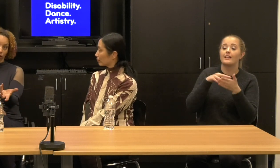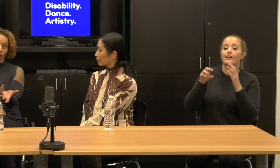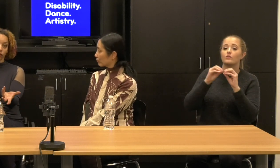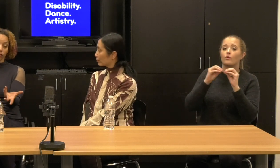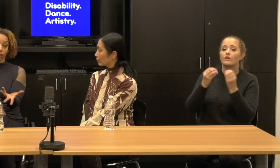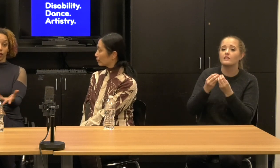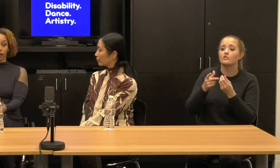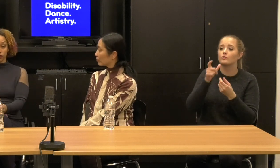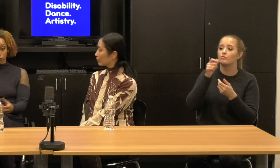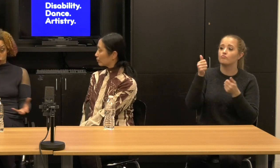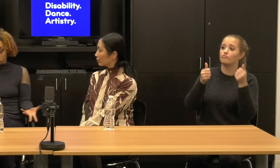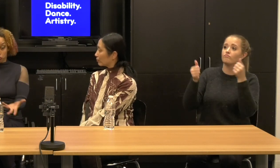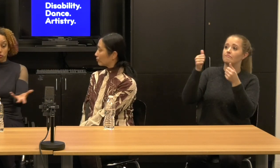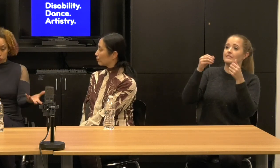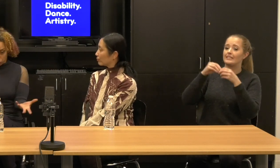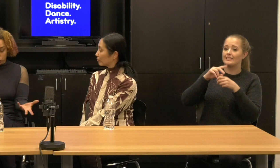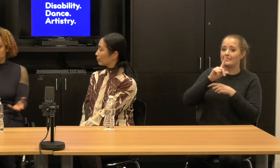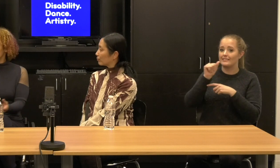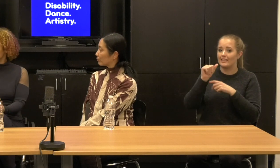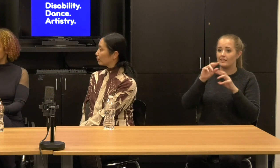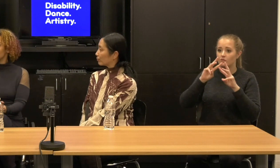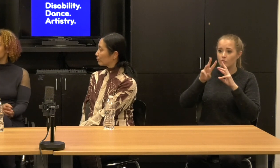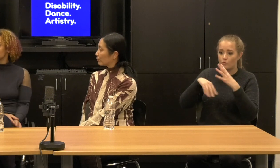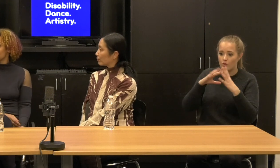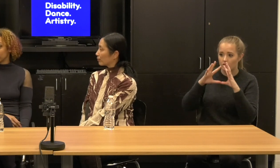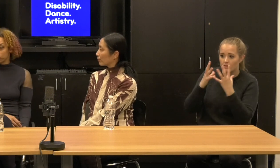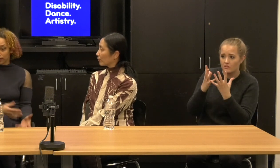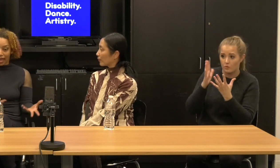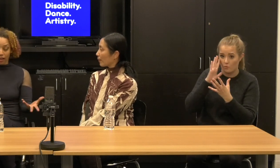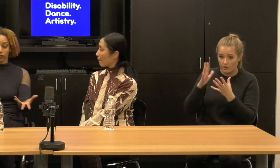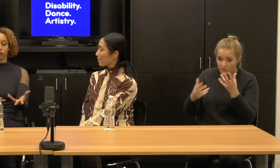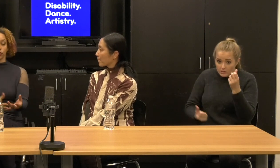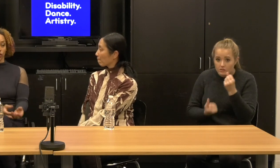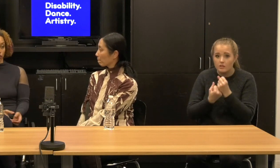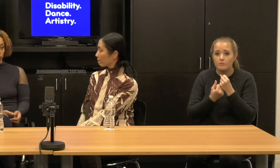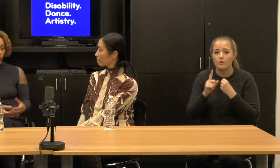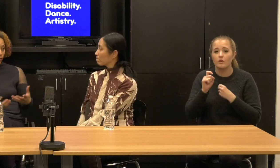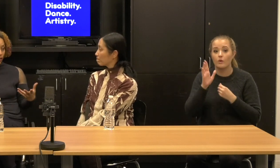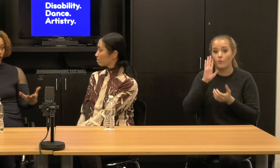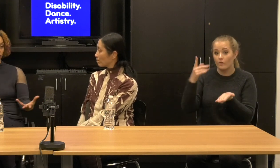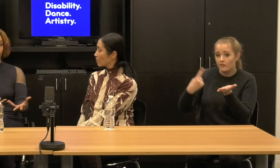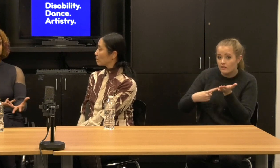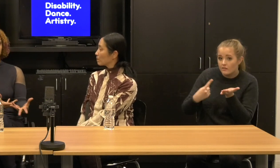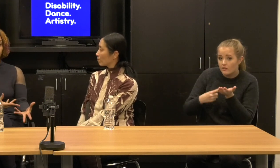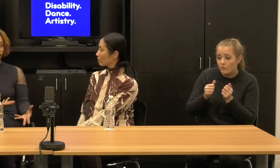of dance, do you do this? Will they have conversations? Will they look around?